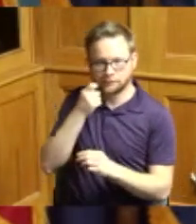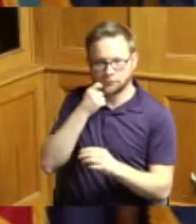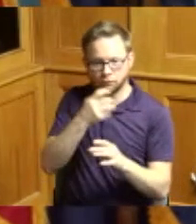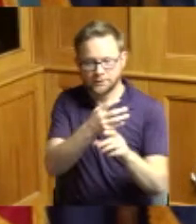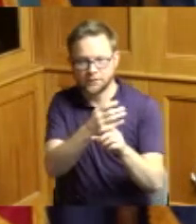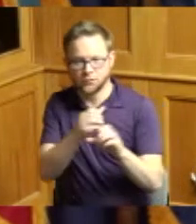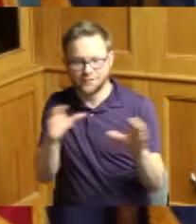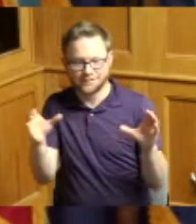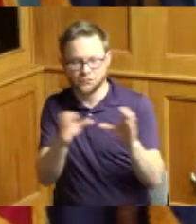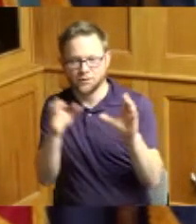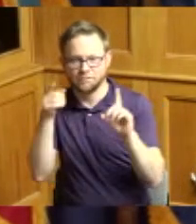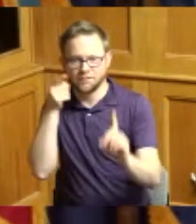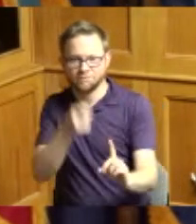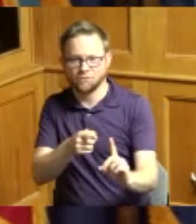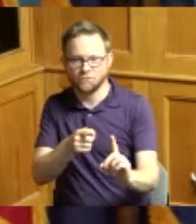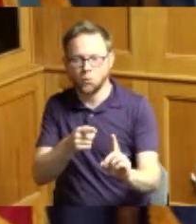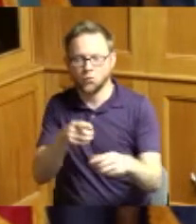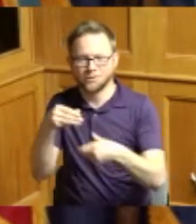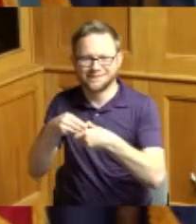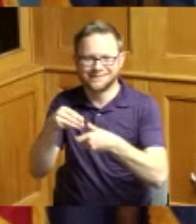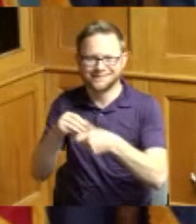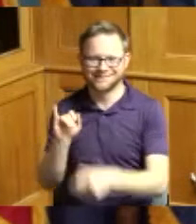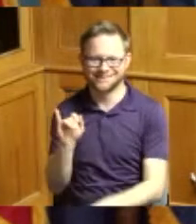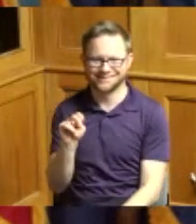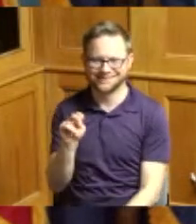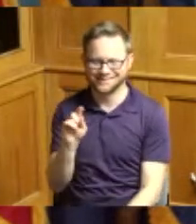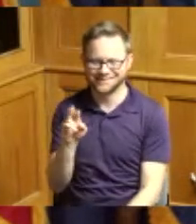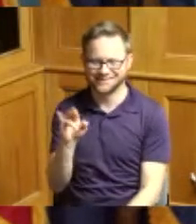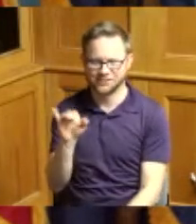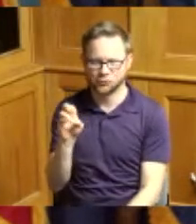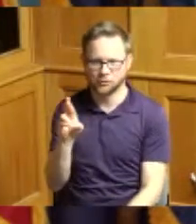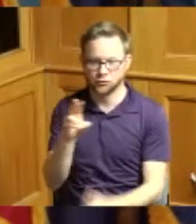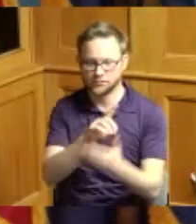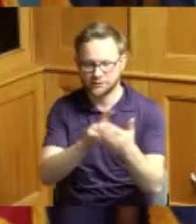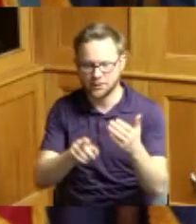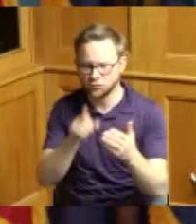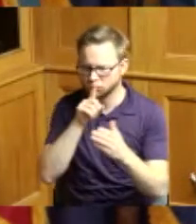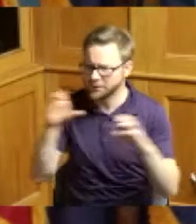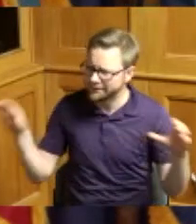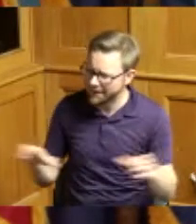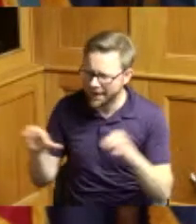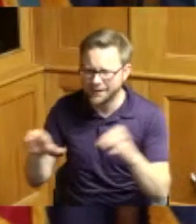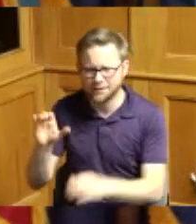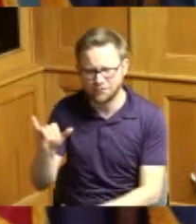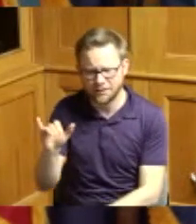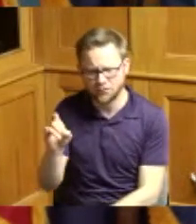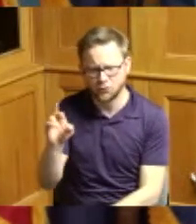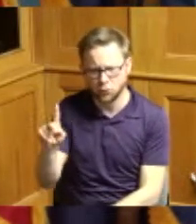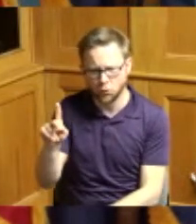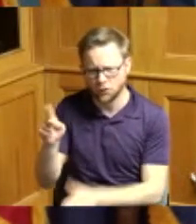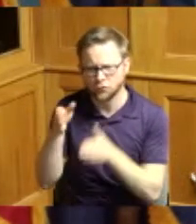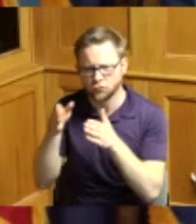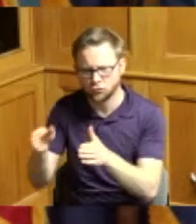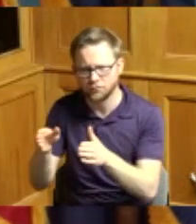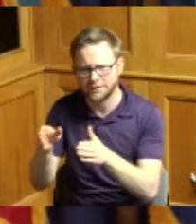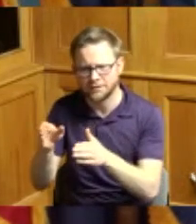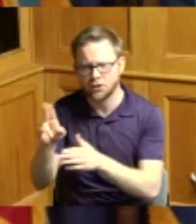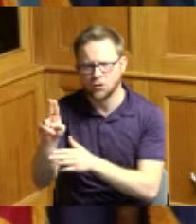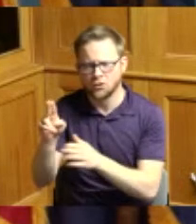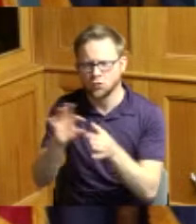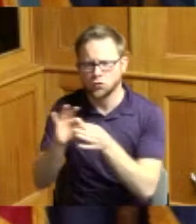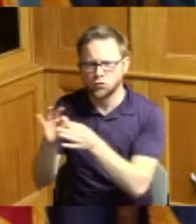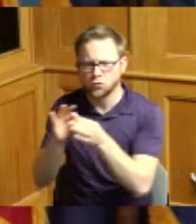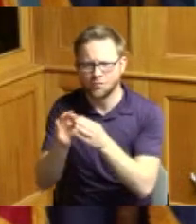interior design she is active in her church York Street united Methodist church has mentored